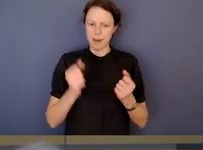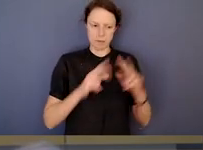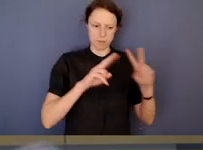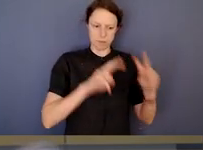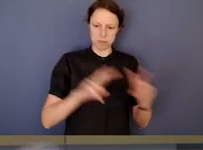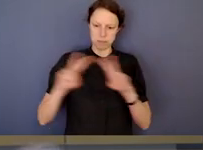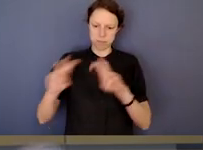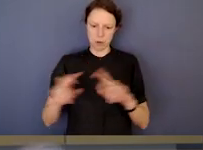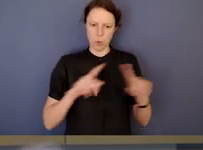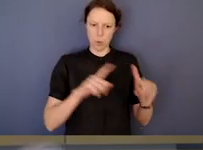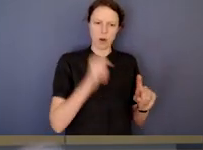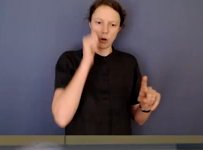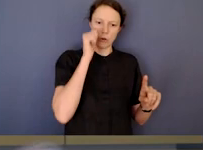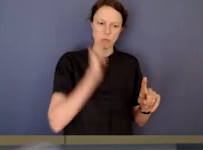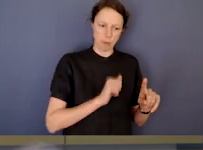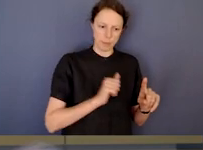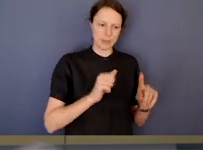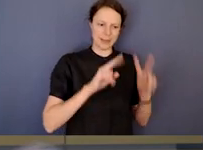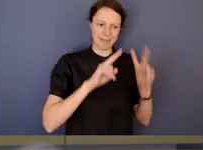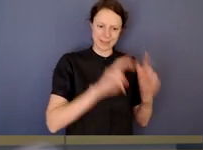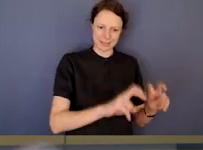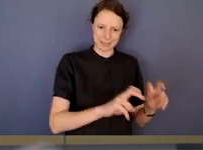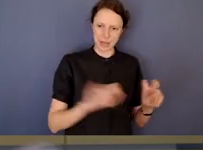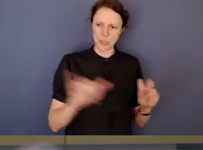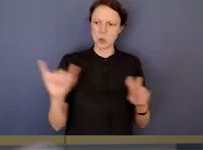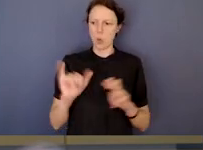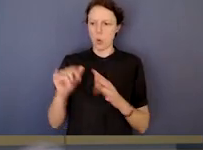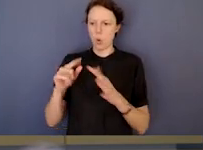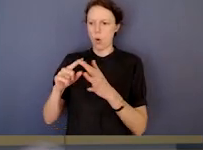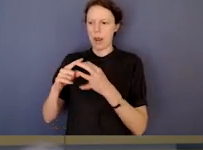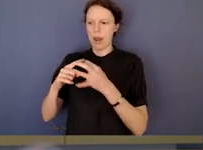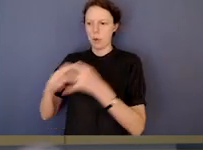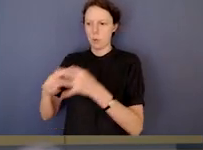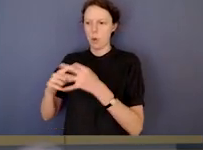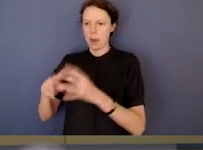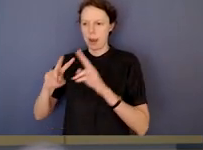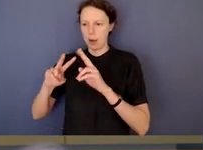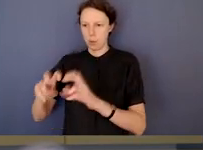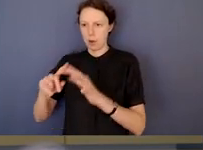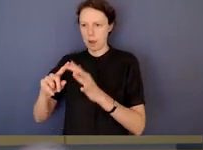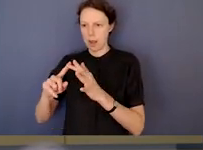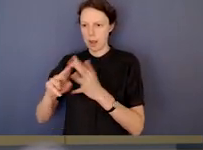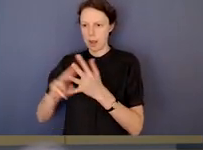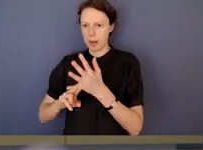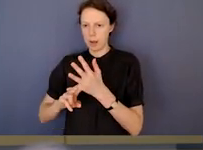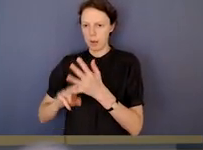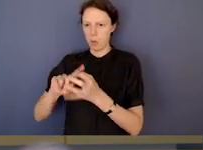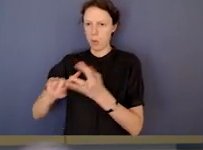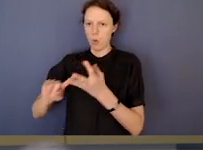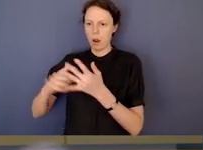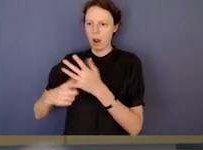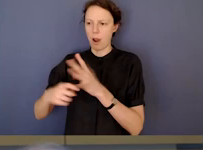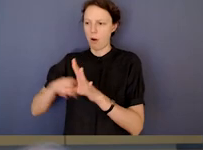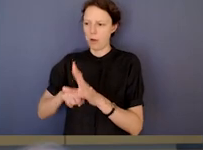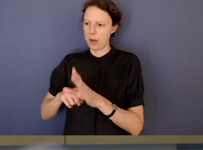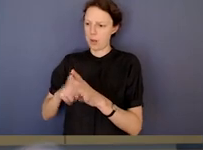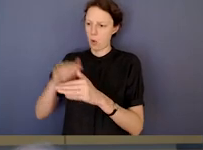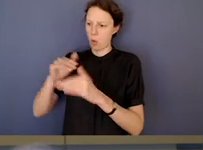distinct from a corruption investigation into corruption risks and vulnerabilities